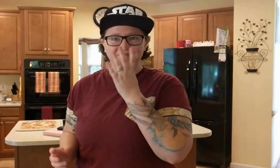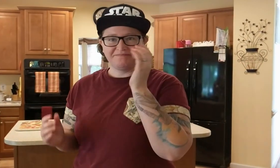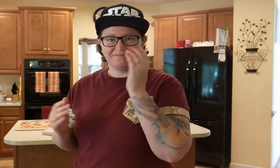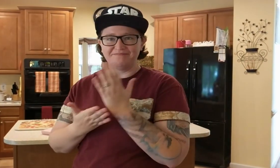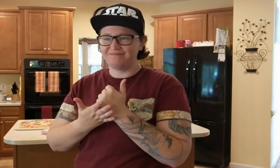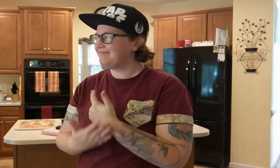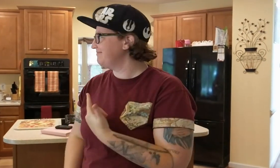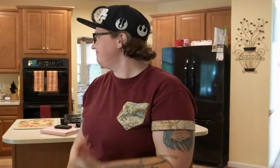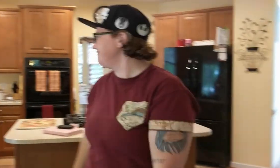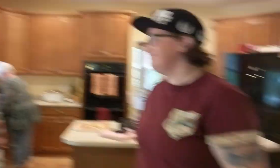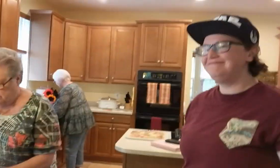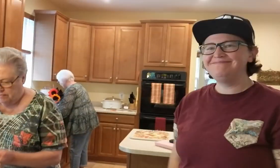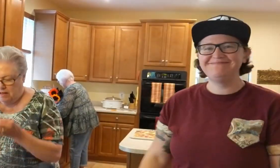and seeing my mom losing her mind.